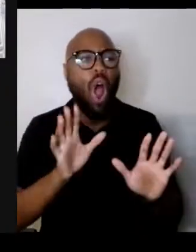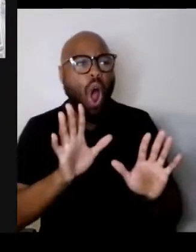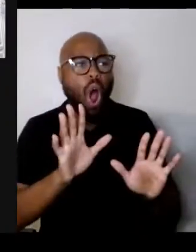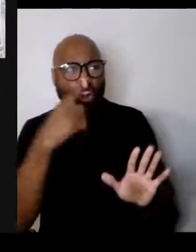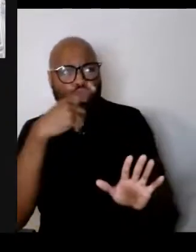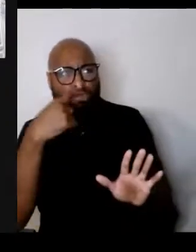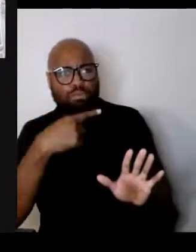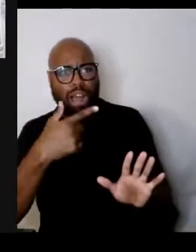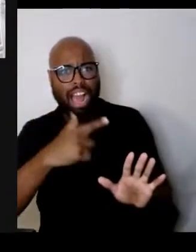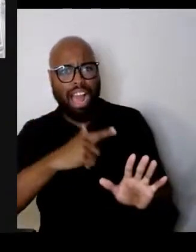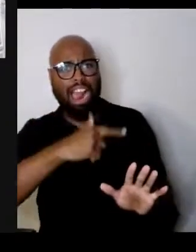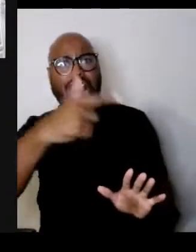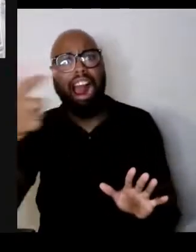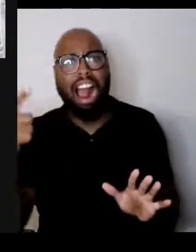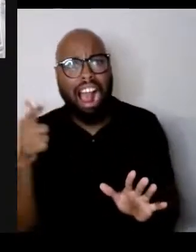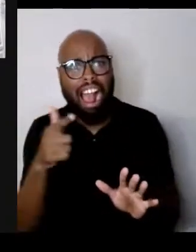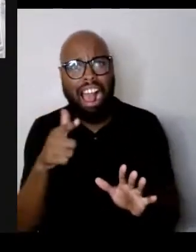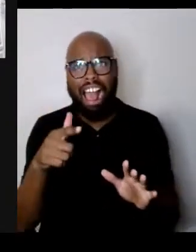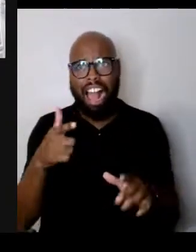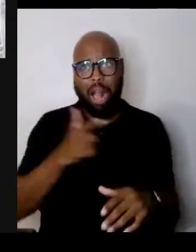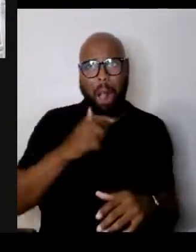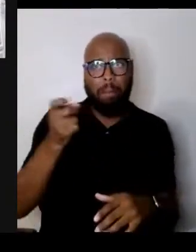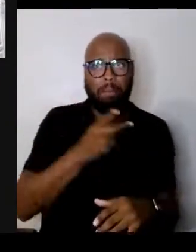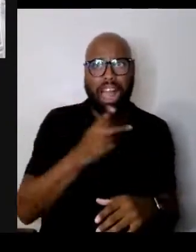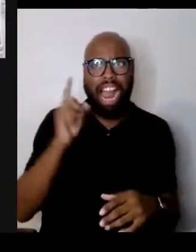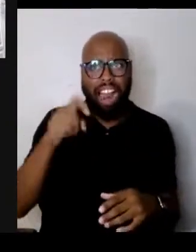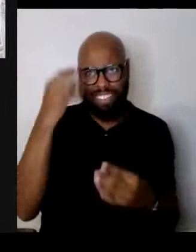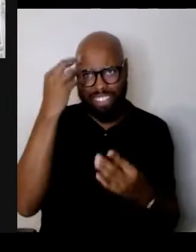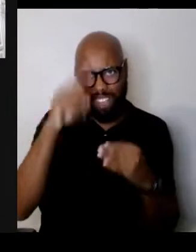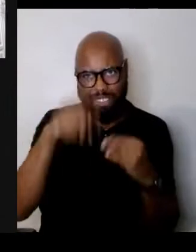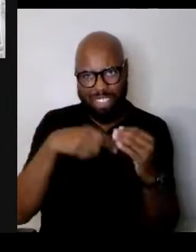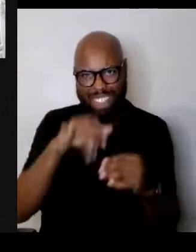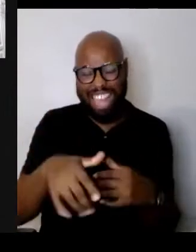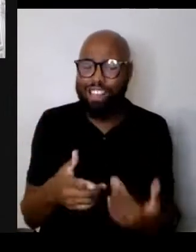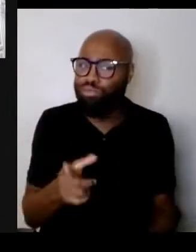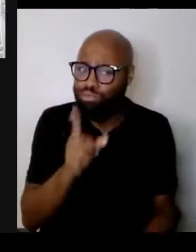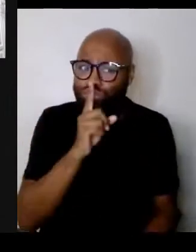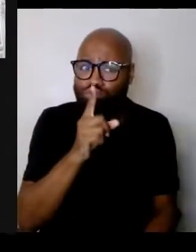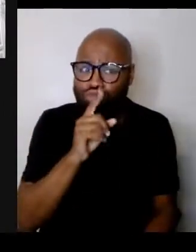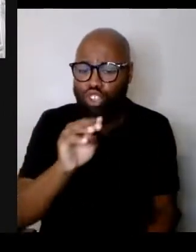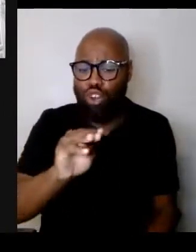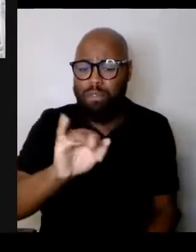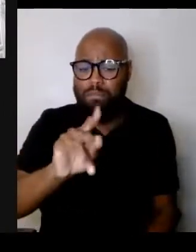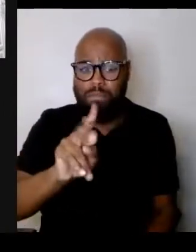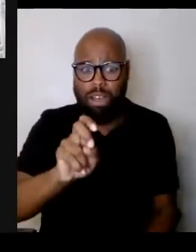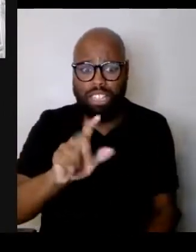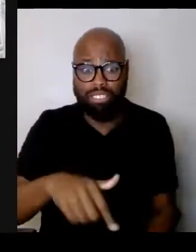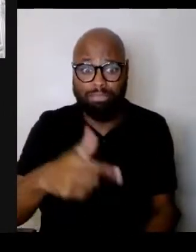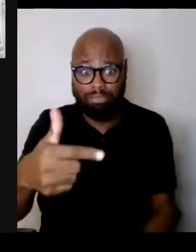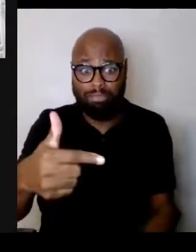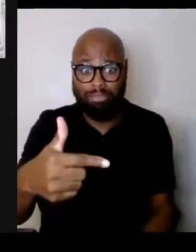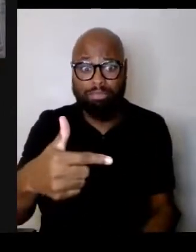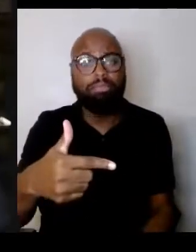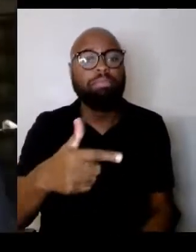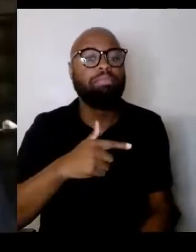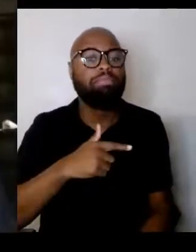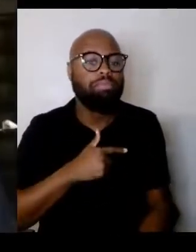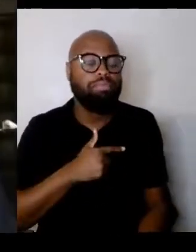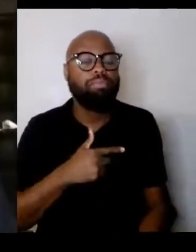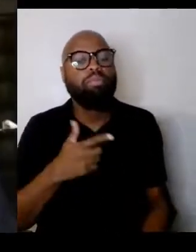Sure, Mike. - I need to think about that. I need to think about that. - Do you wanna start? Well I, there is a difference